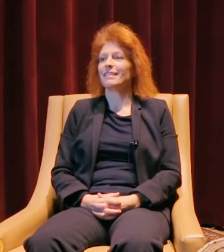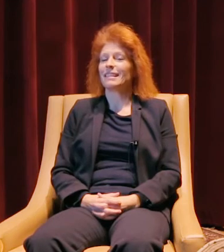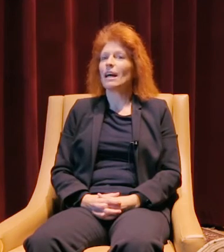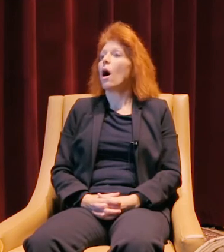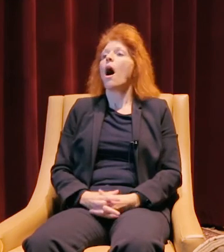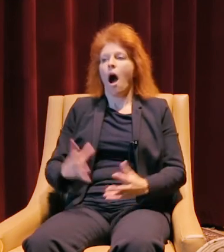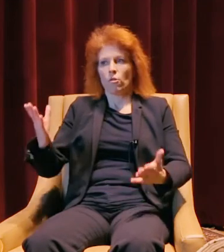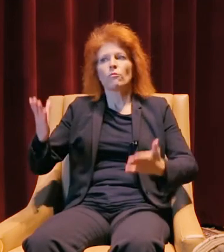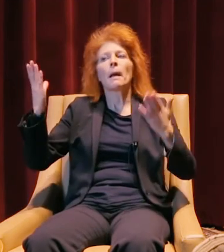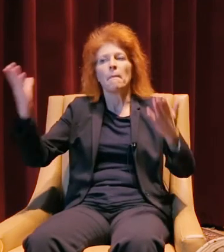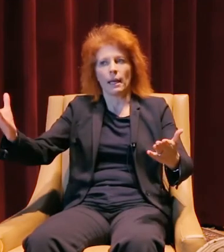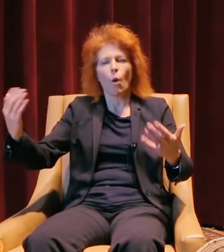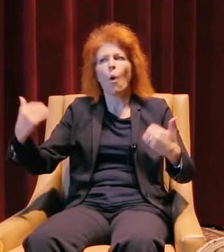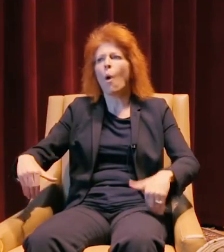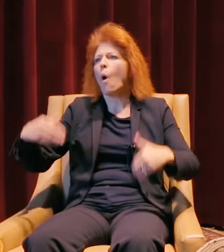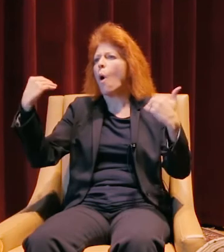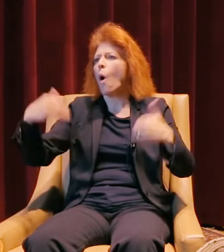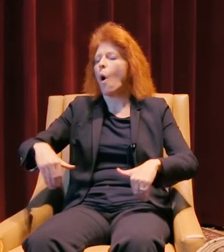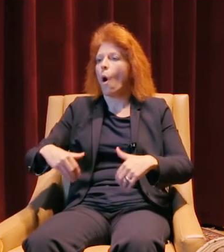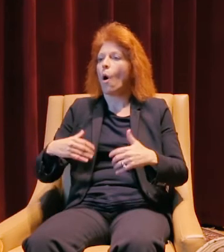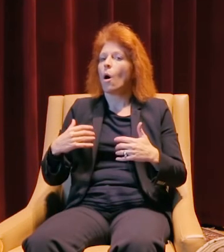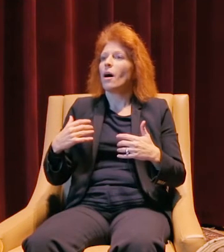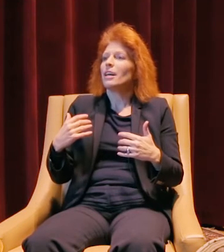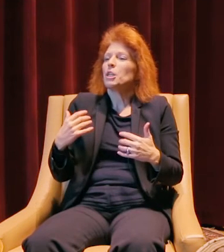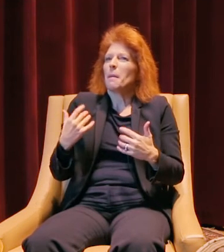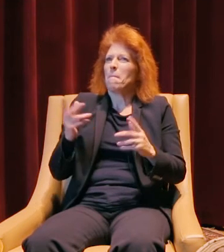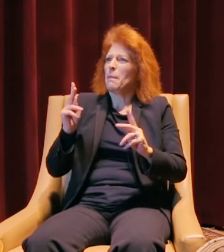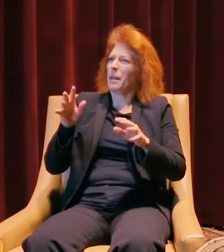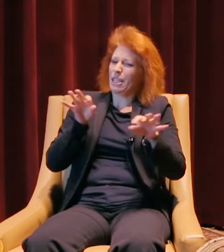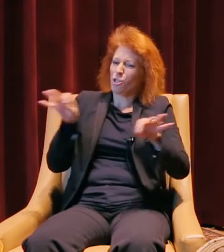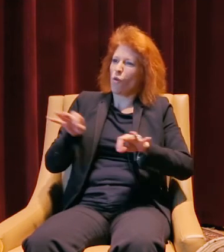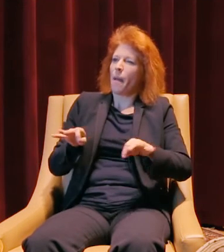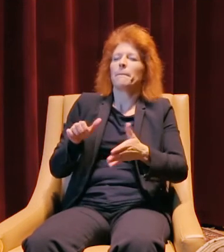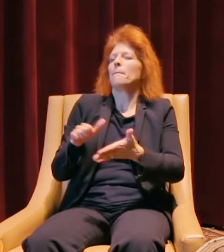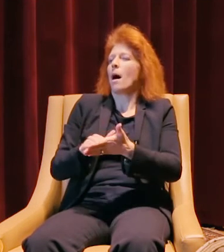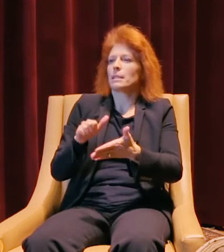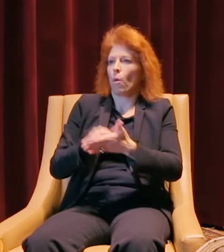I highly recommend it, it is something that you can't, no one can describe to you the feeling.